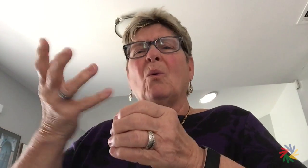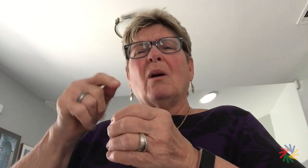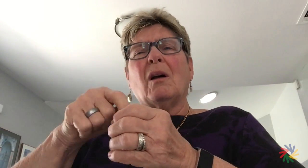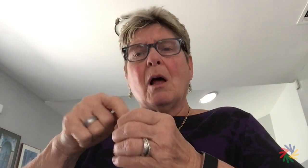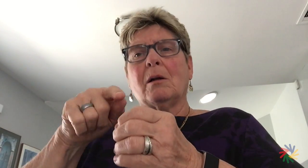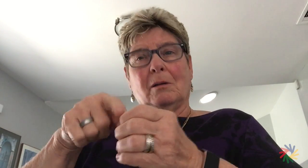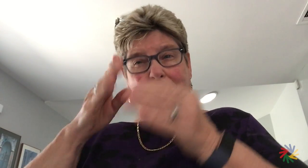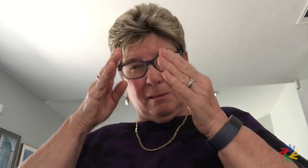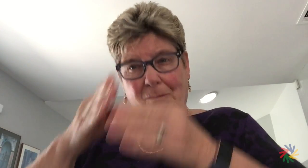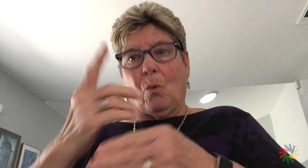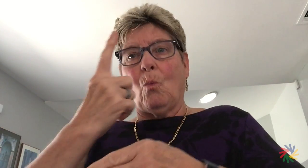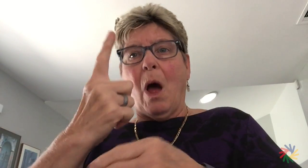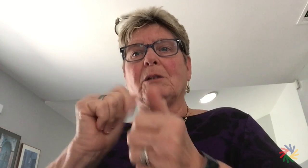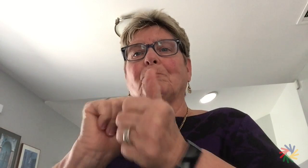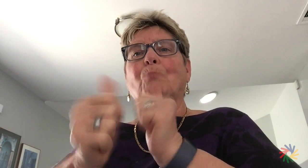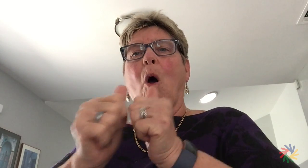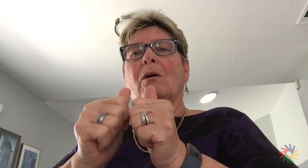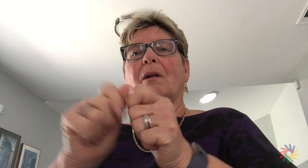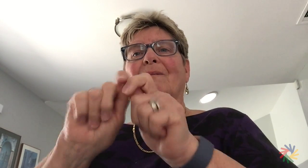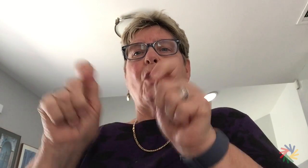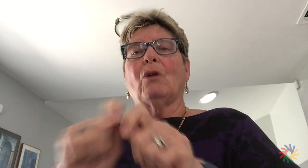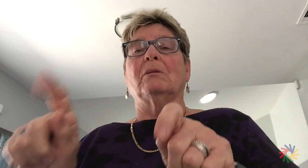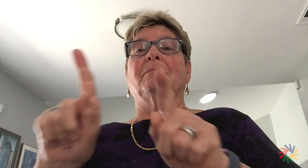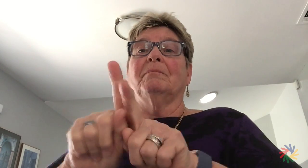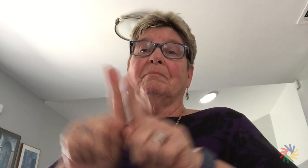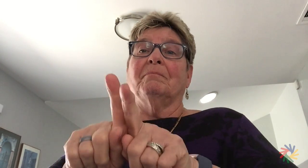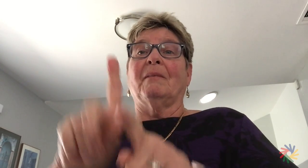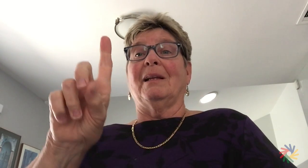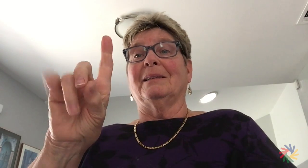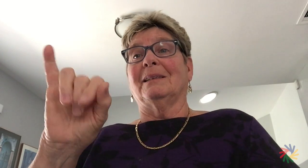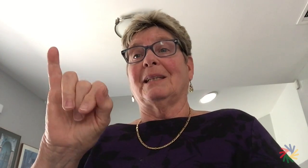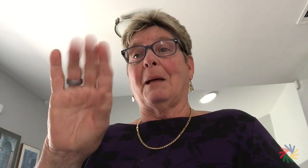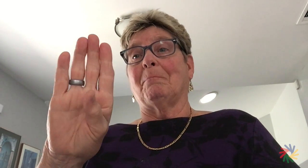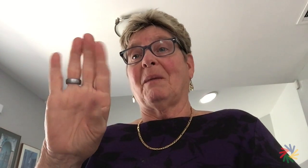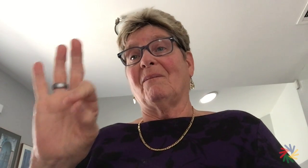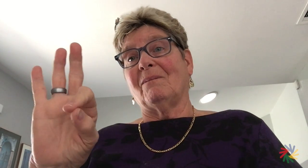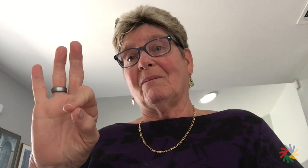Currently, only full members meaning national deaf sports federations